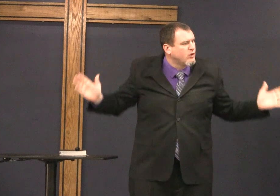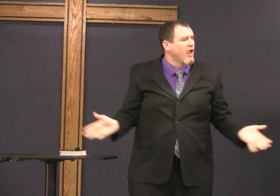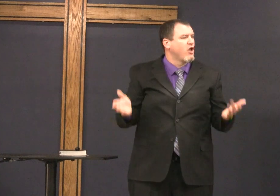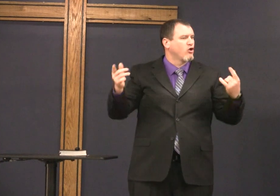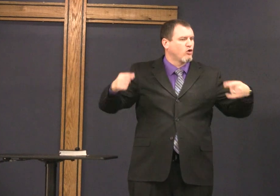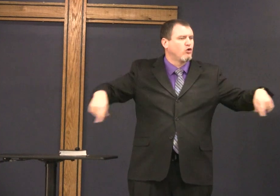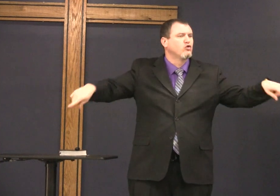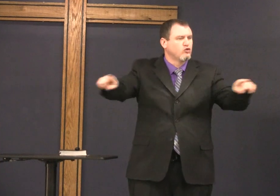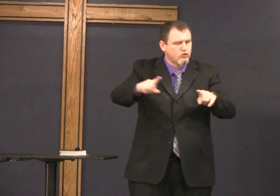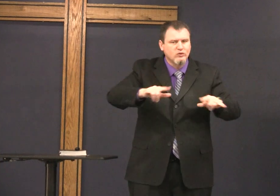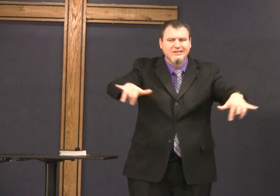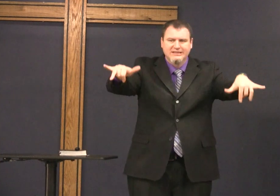I challenge and encourage you